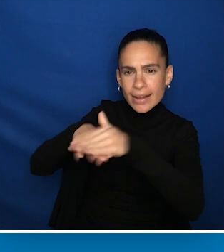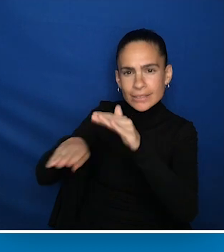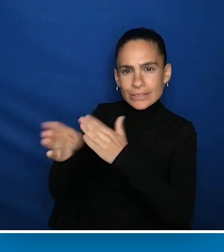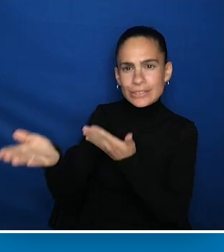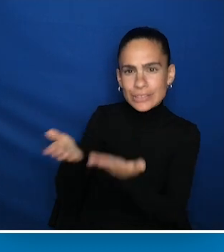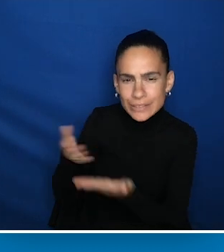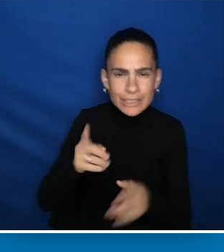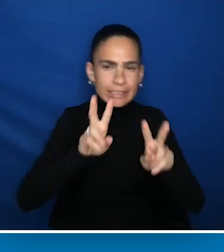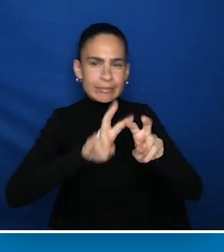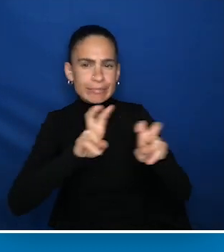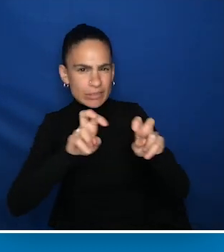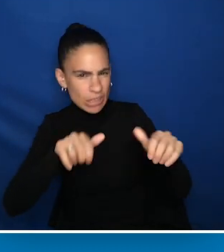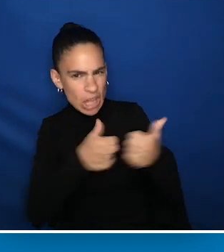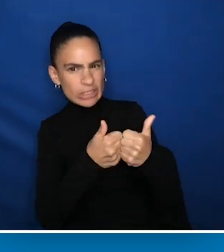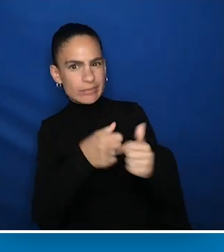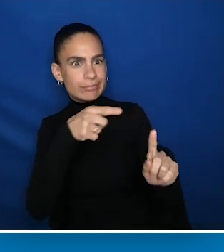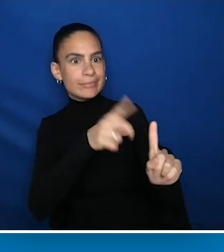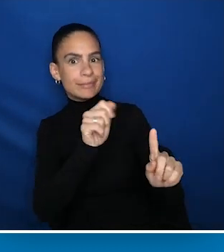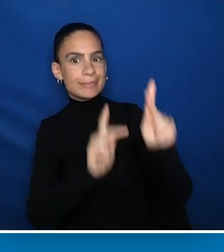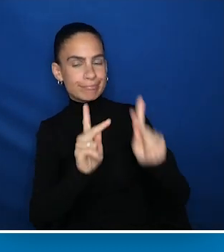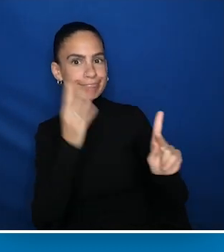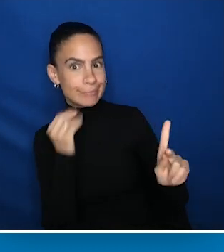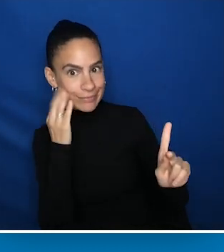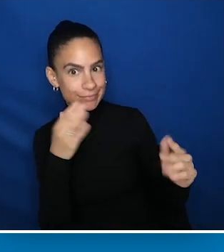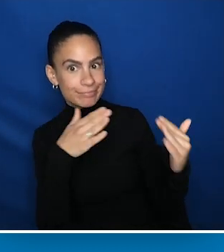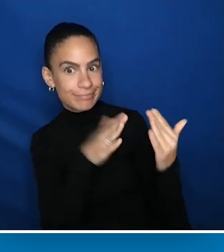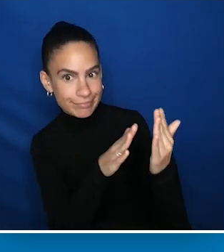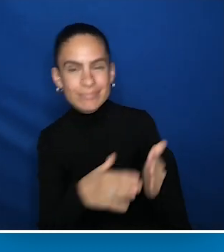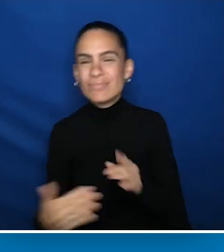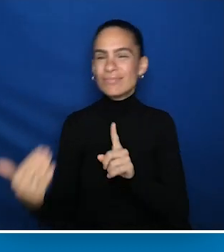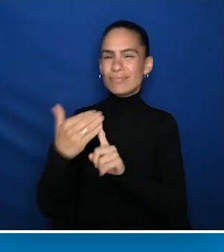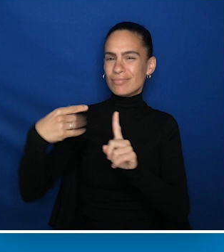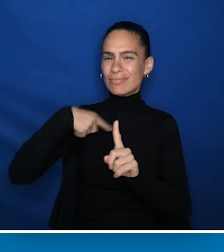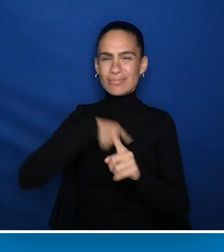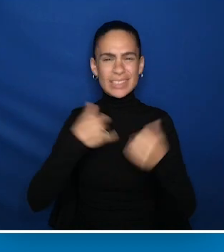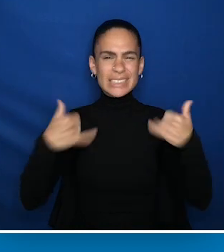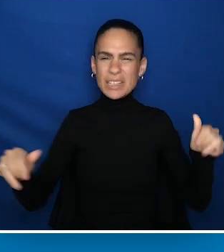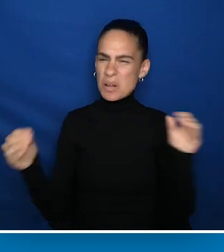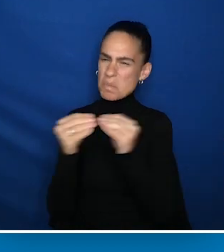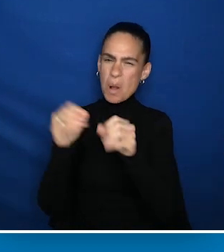but also the challenges that people with disabilities experience. And a reminder that there is still work to be done